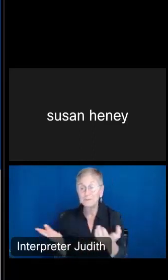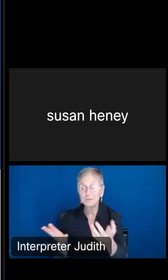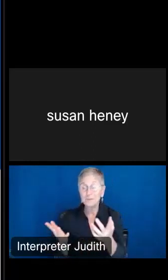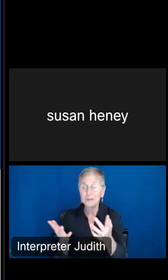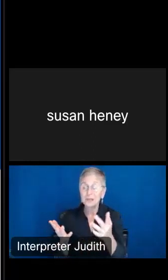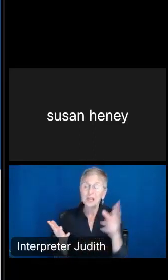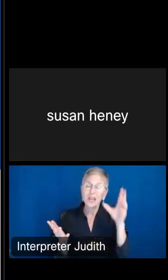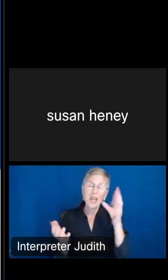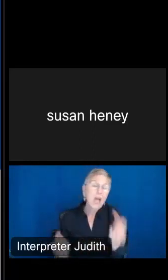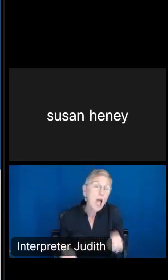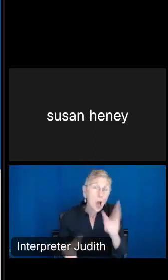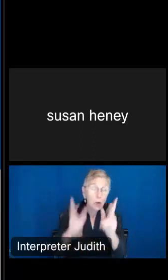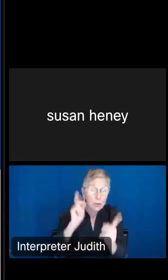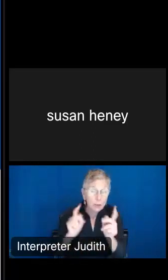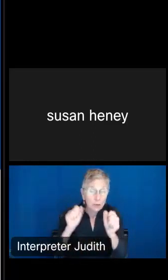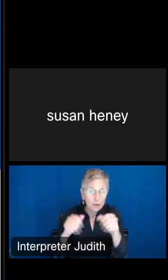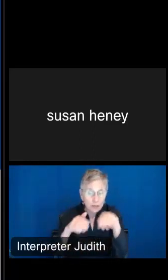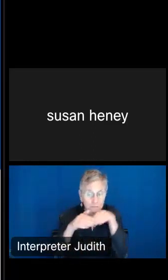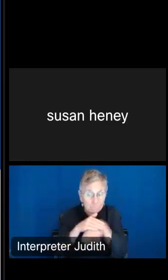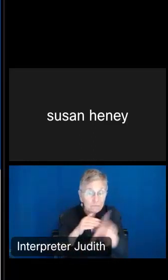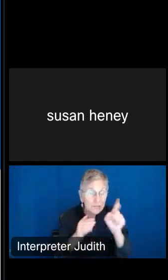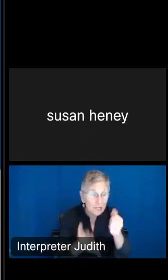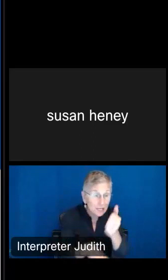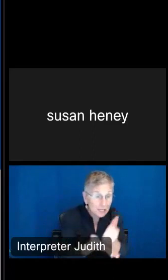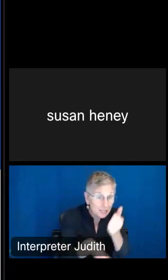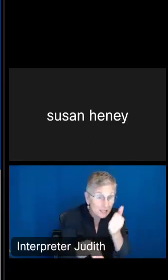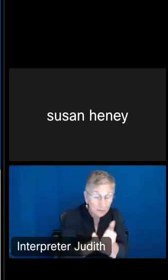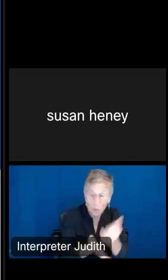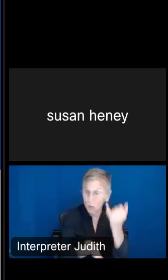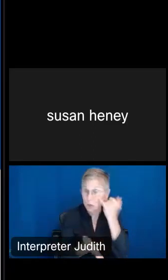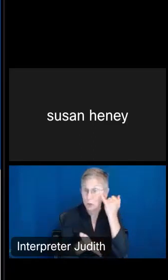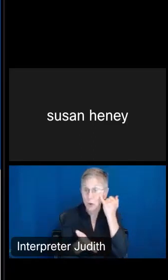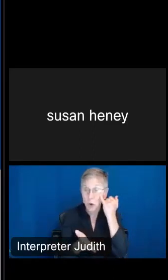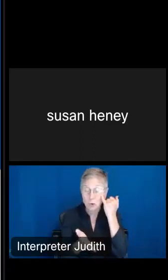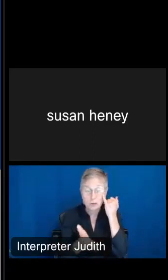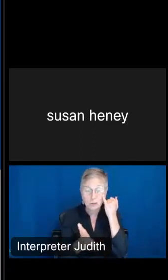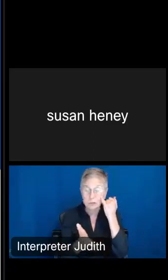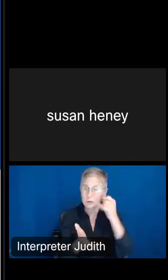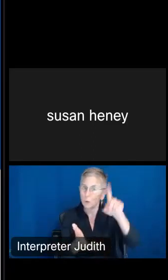of individuals who may need assistance in the case of a mandatory evacuation, where